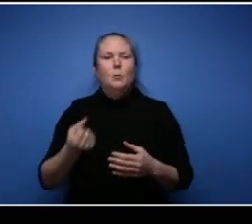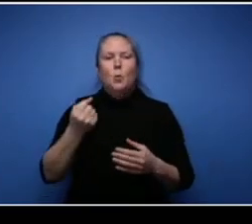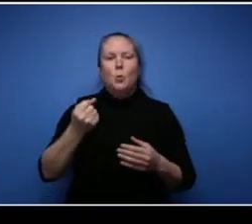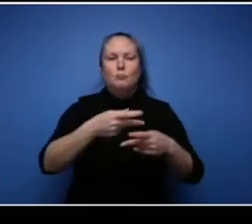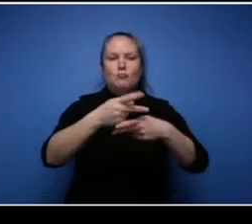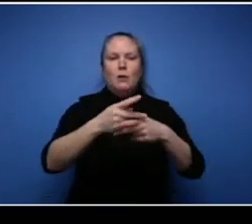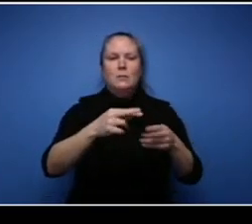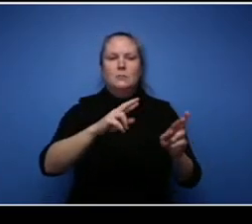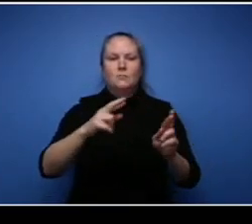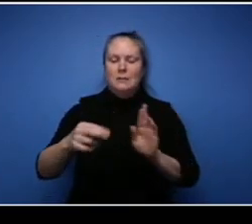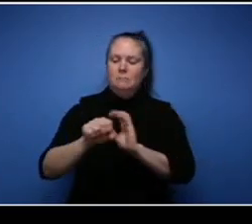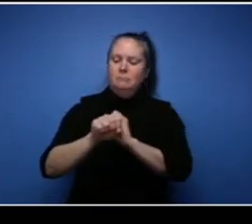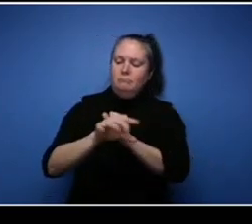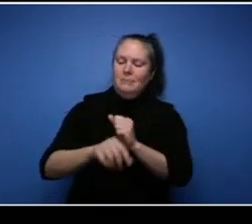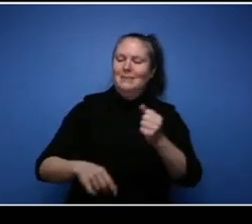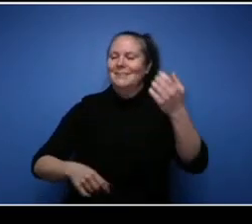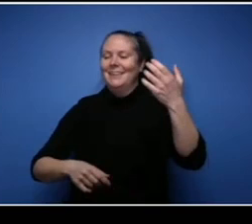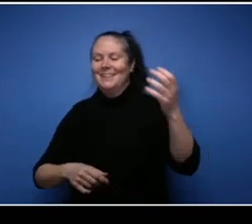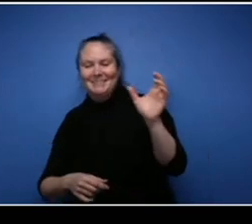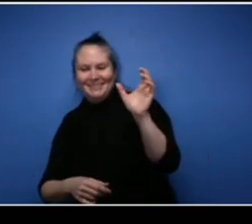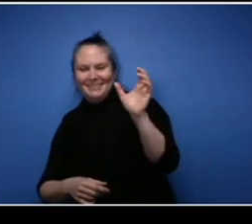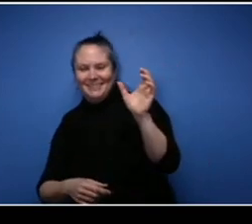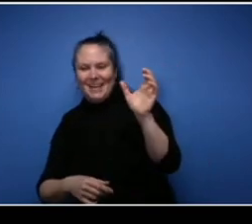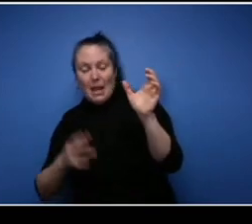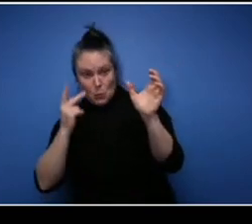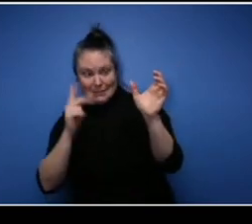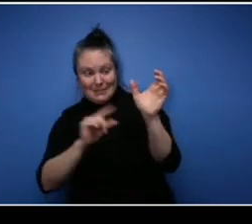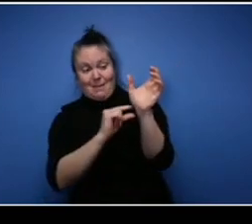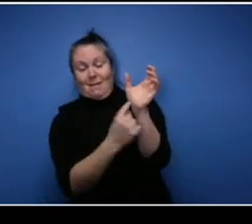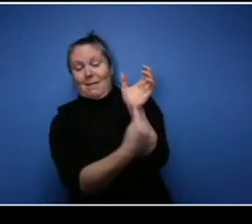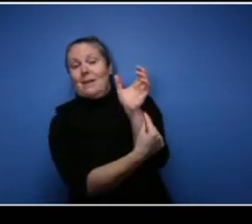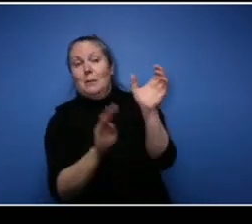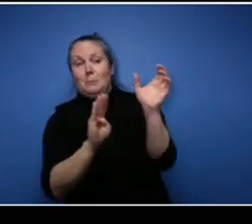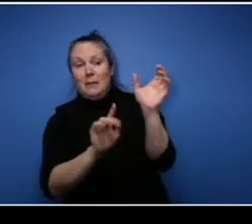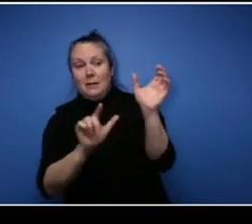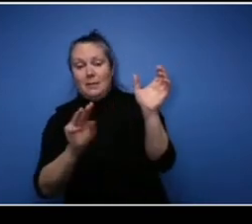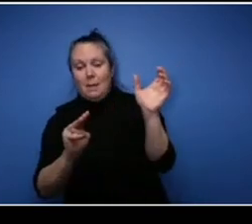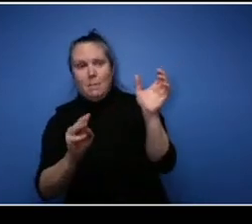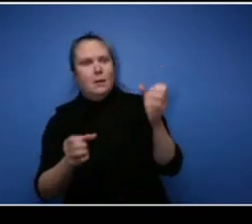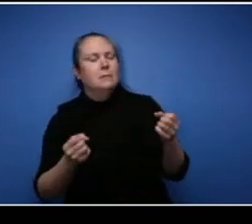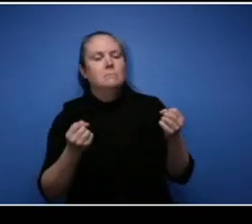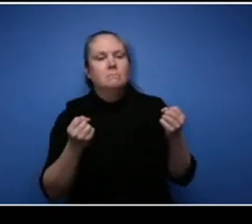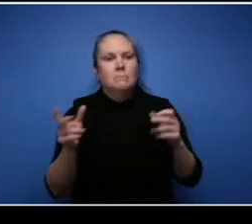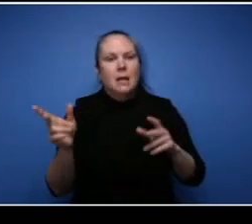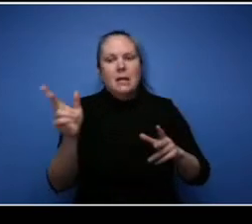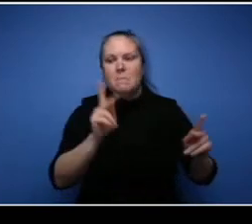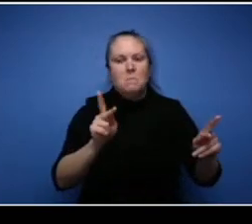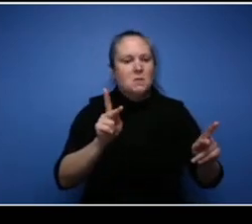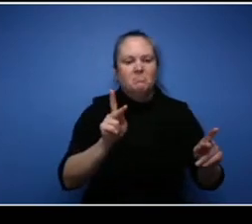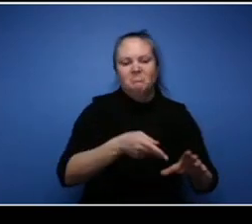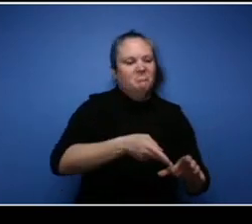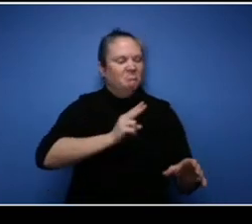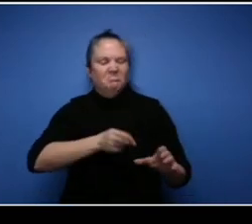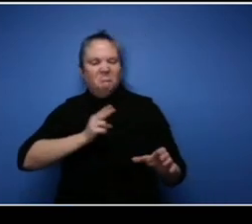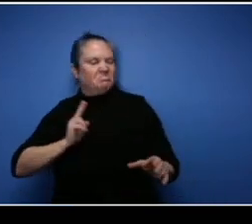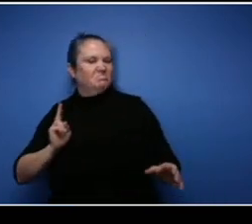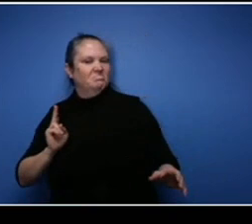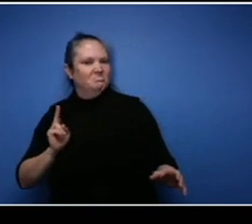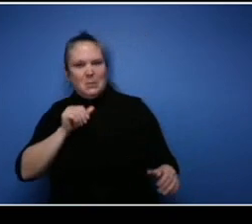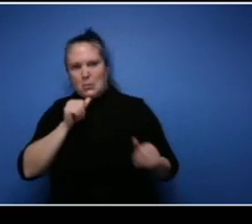and uh the amount of followers that I lost by just showing this bracelet right, and you